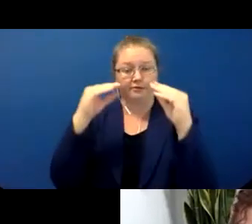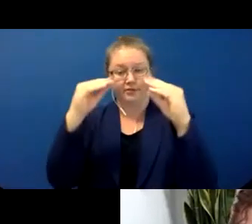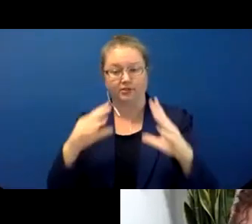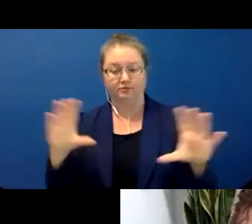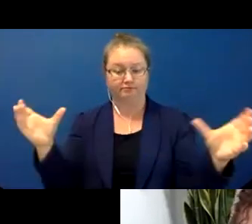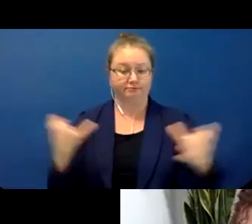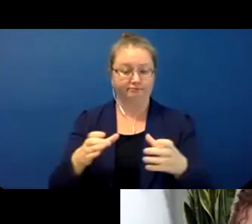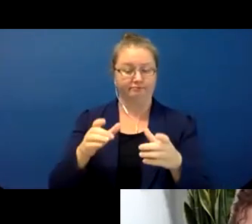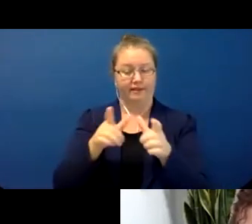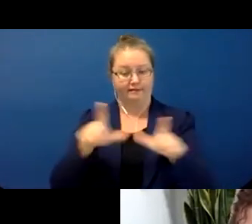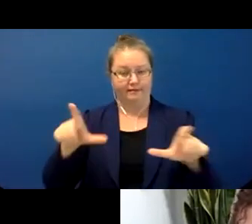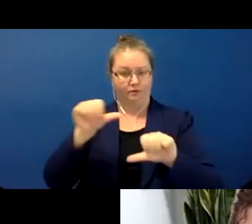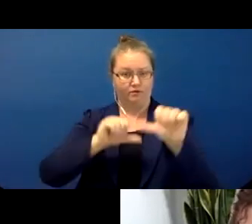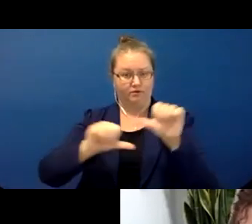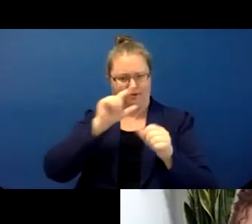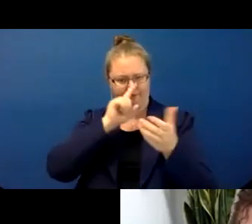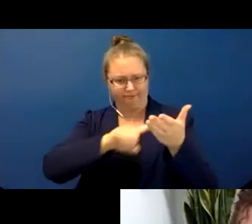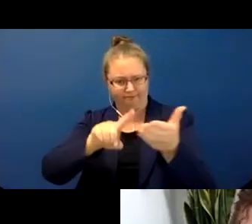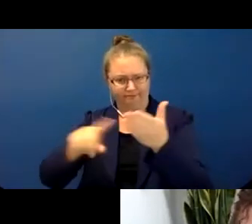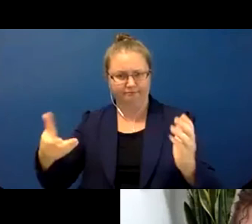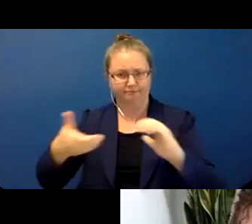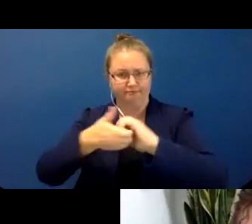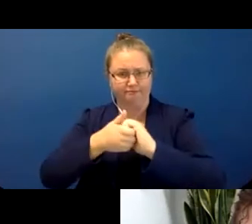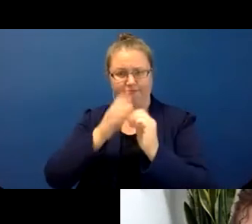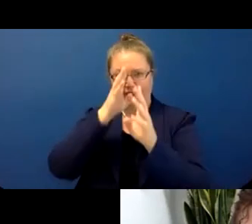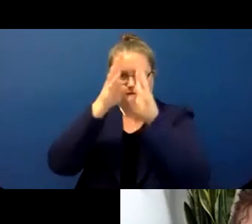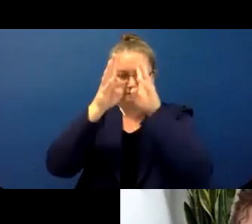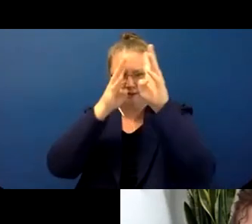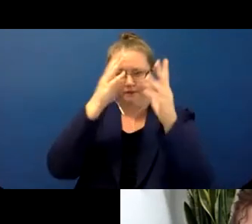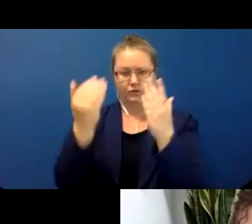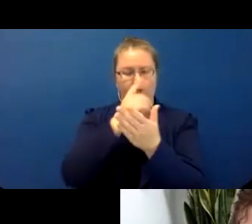to create collaborations that produce and support innovative research. We host a regular